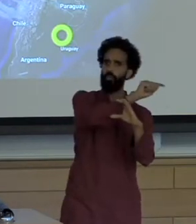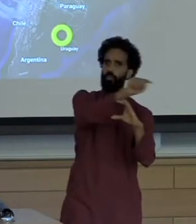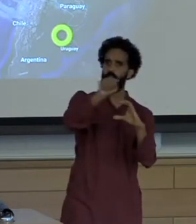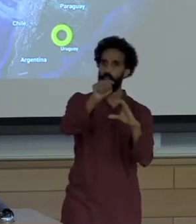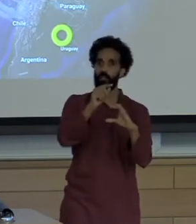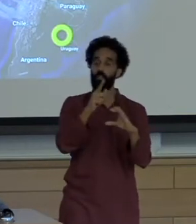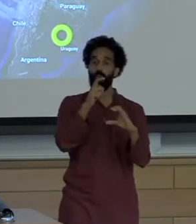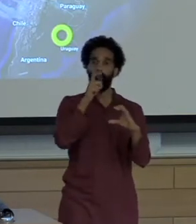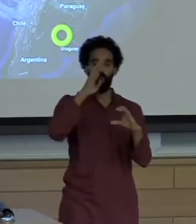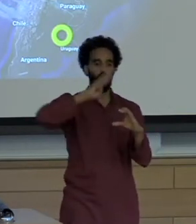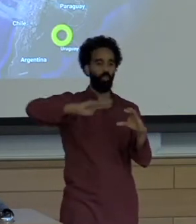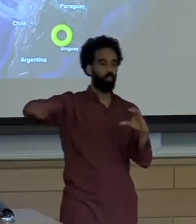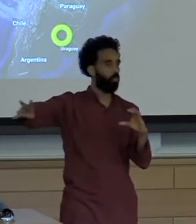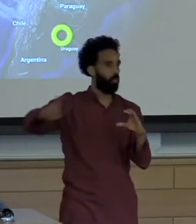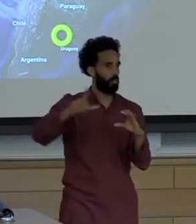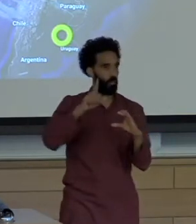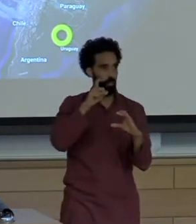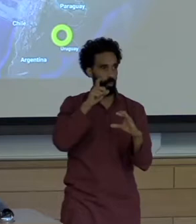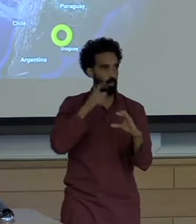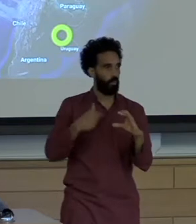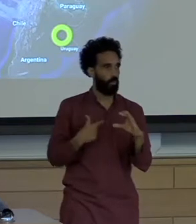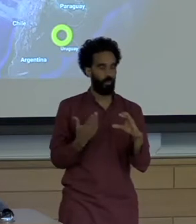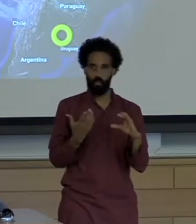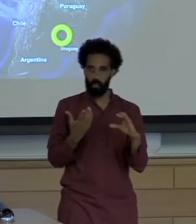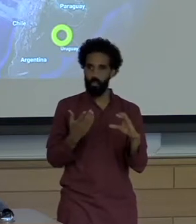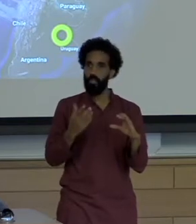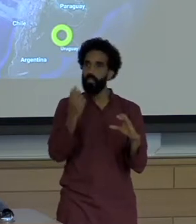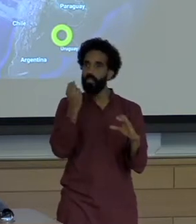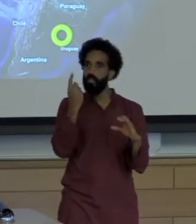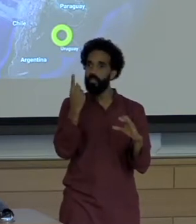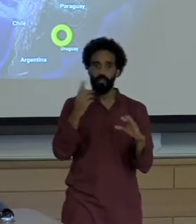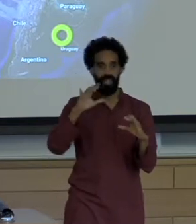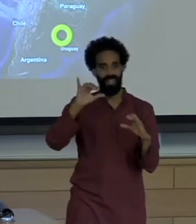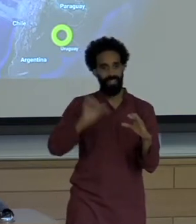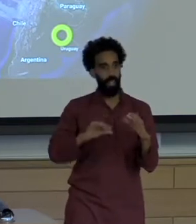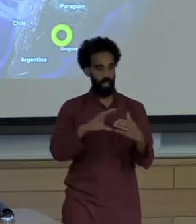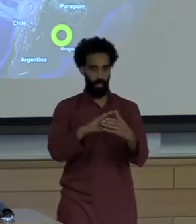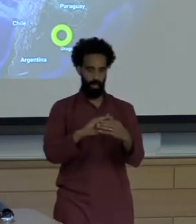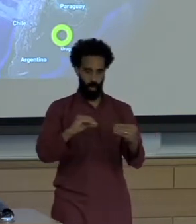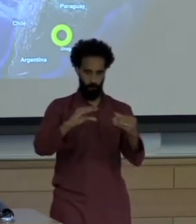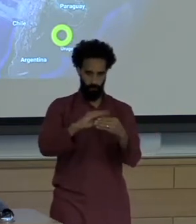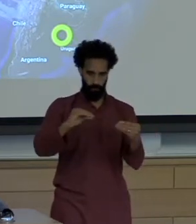Overall we're looking for narrative arts and seeing if they all compare and